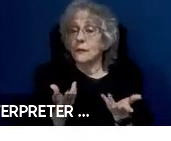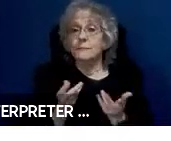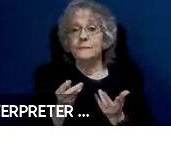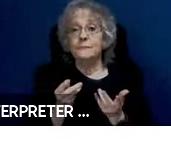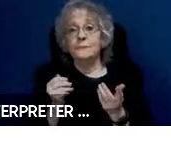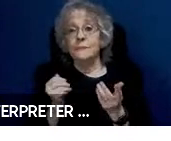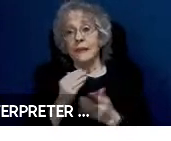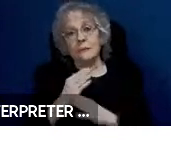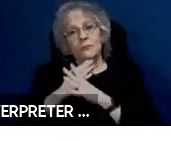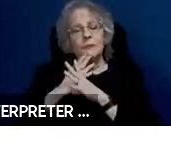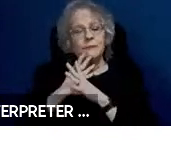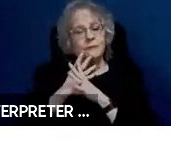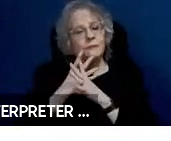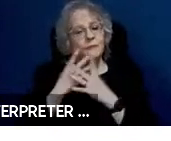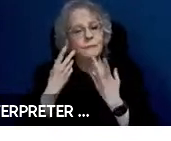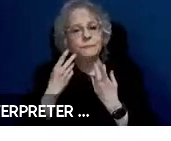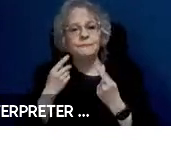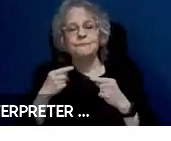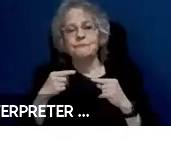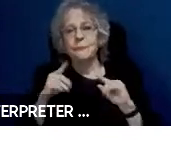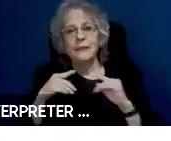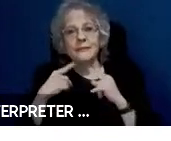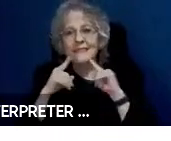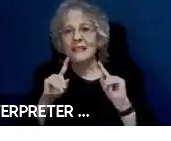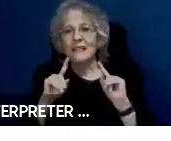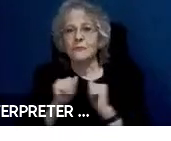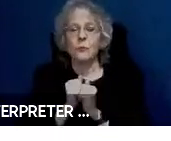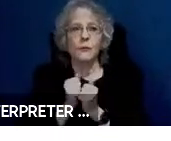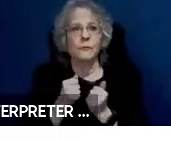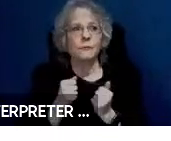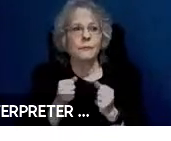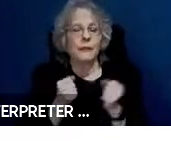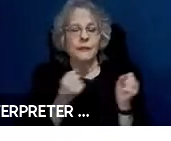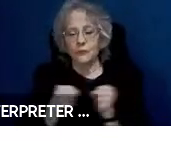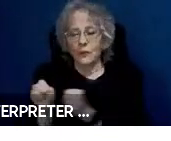with some of the strategies we often think of like, oh just carrying on a conversation.